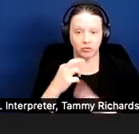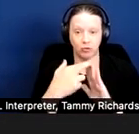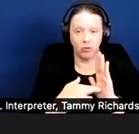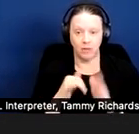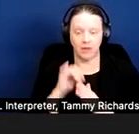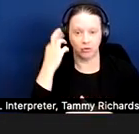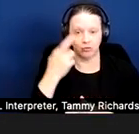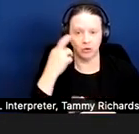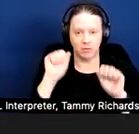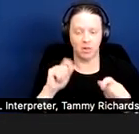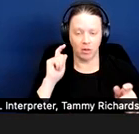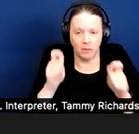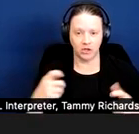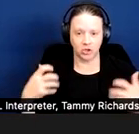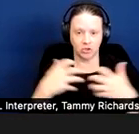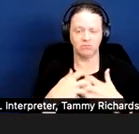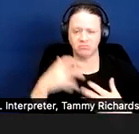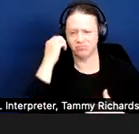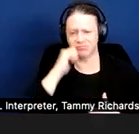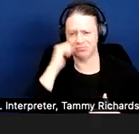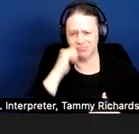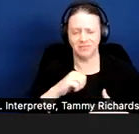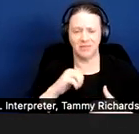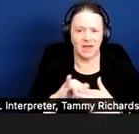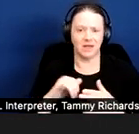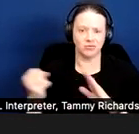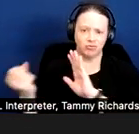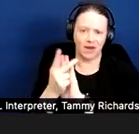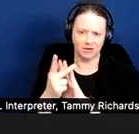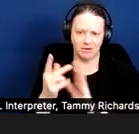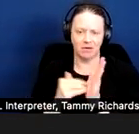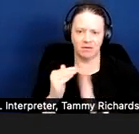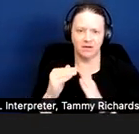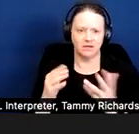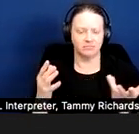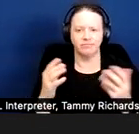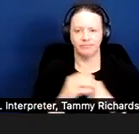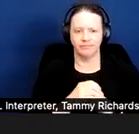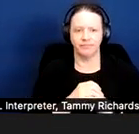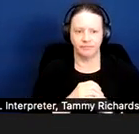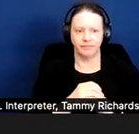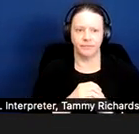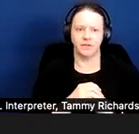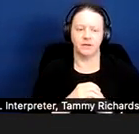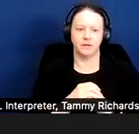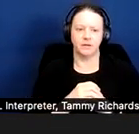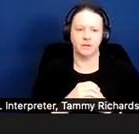It's a very common accommodation that's granted; it's in the run of cases, as they would say.